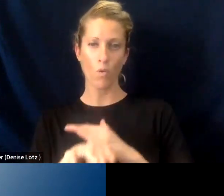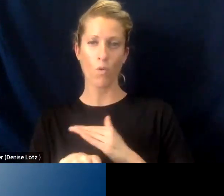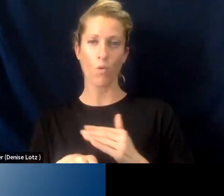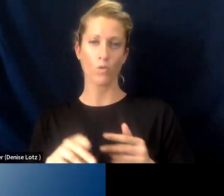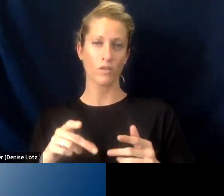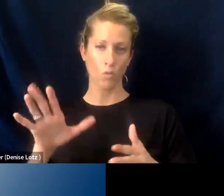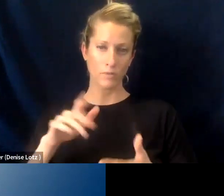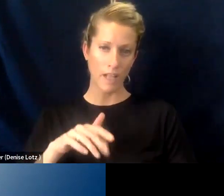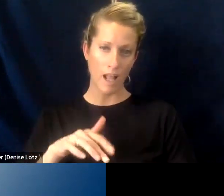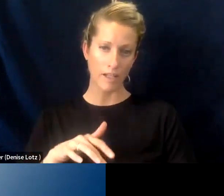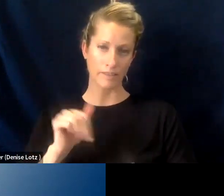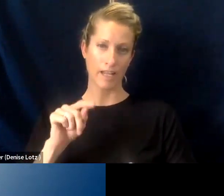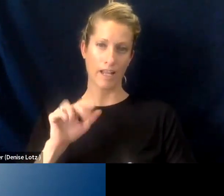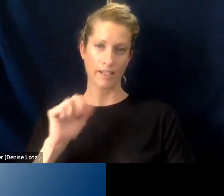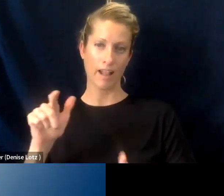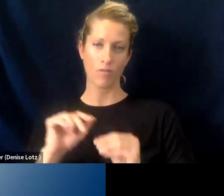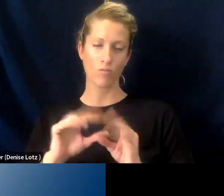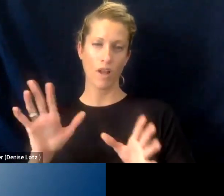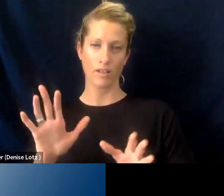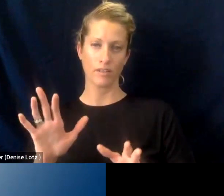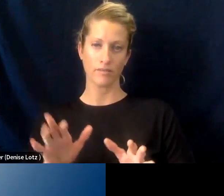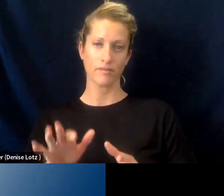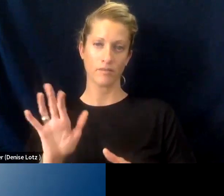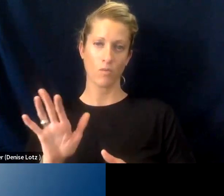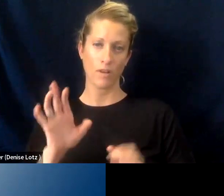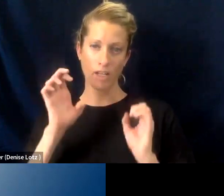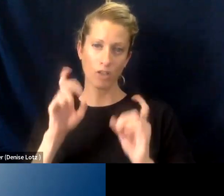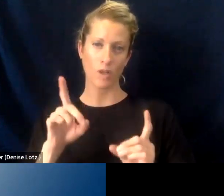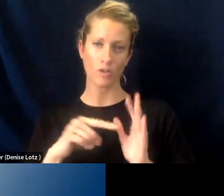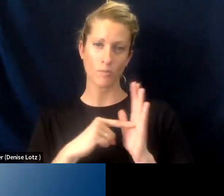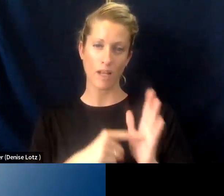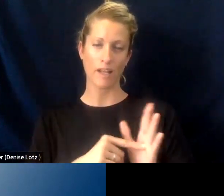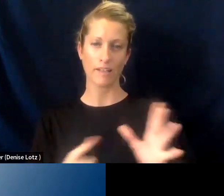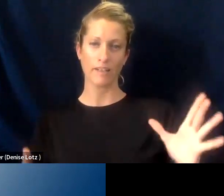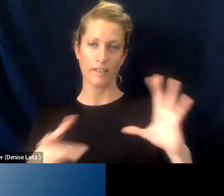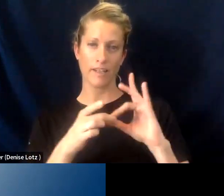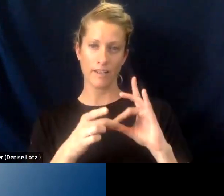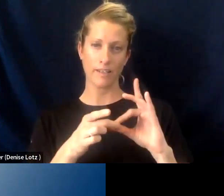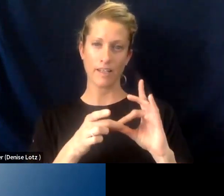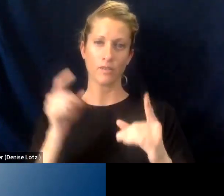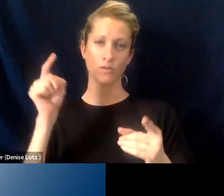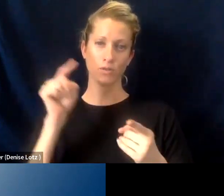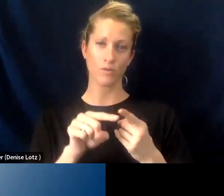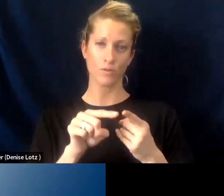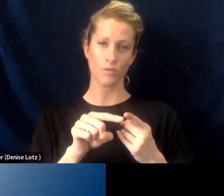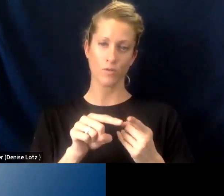at Calbright and our competency based education model connecting to a registered apprenticeship